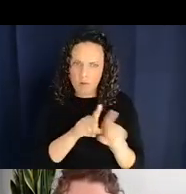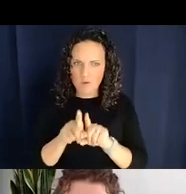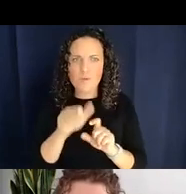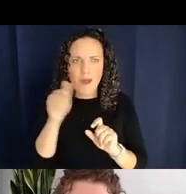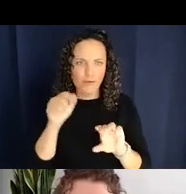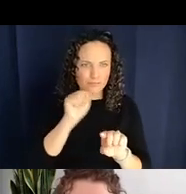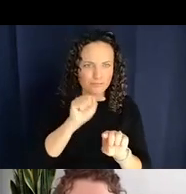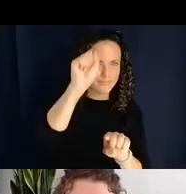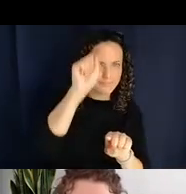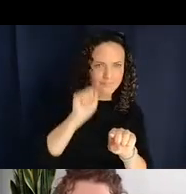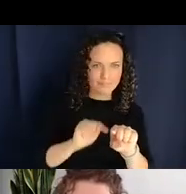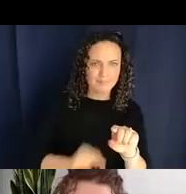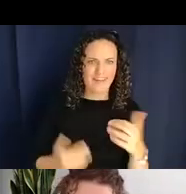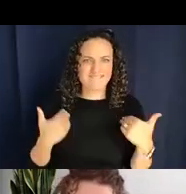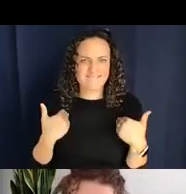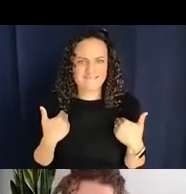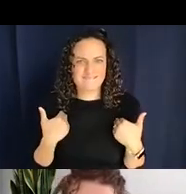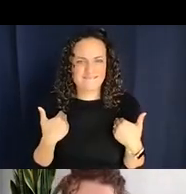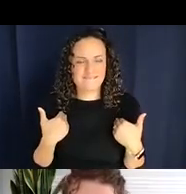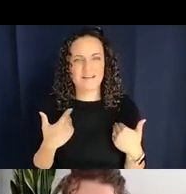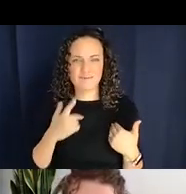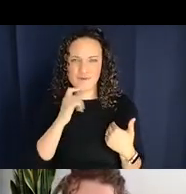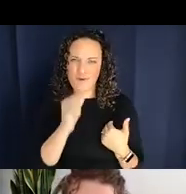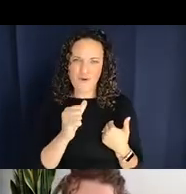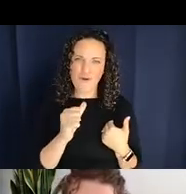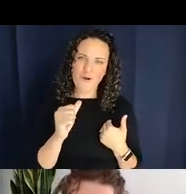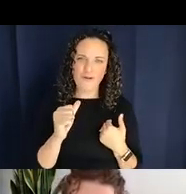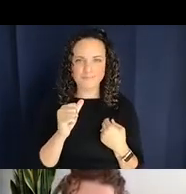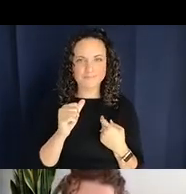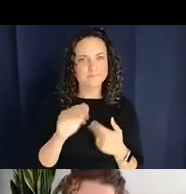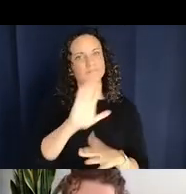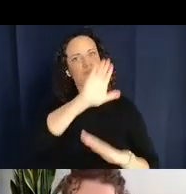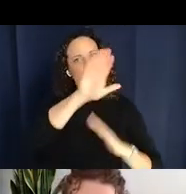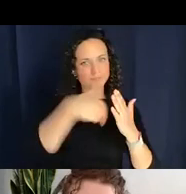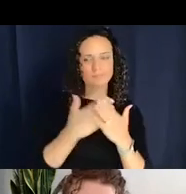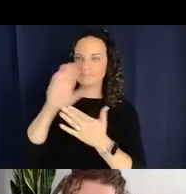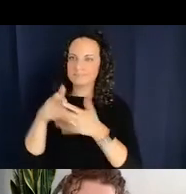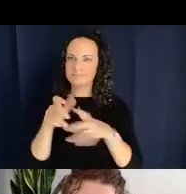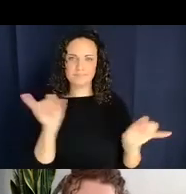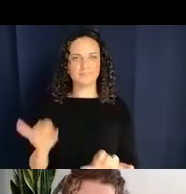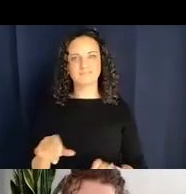within the categorization of the types of classifiers that are allowed or that are productive